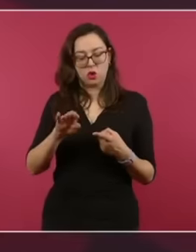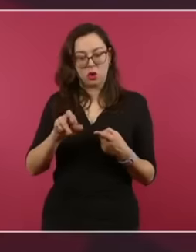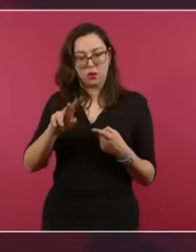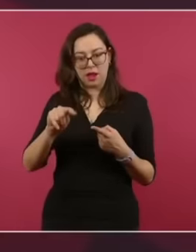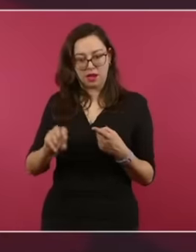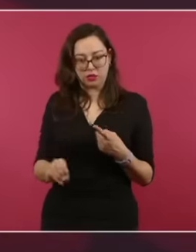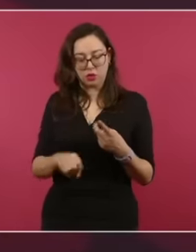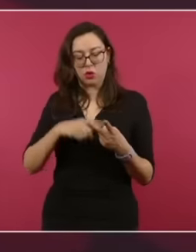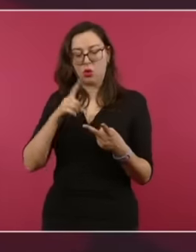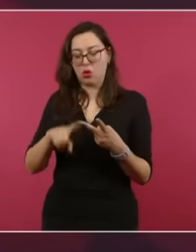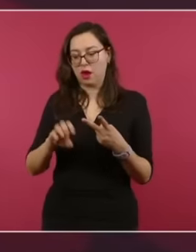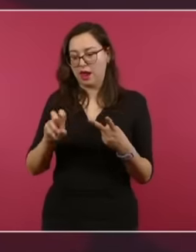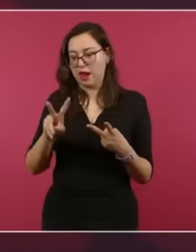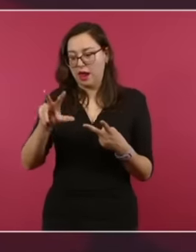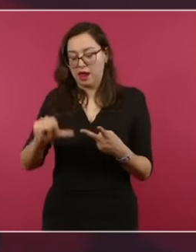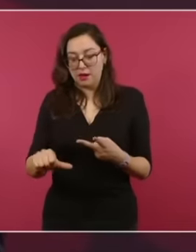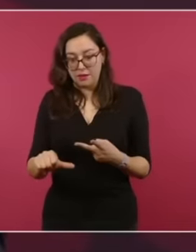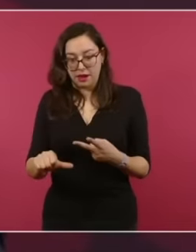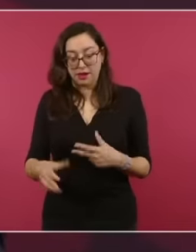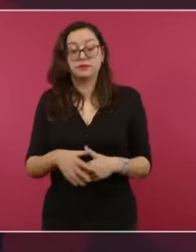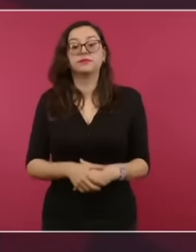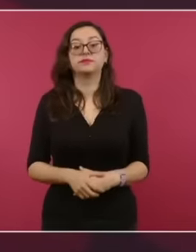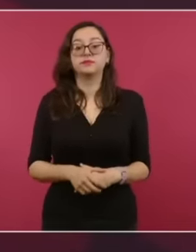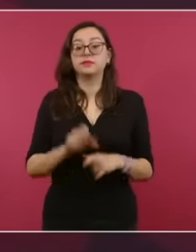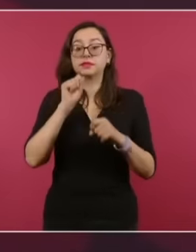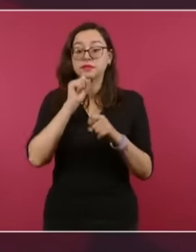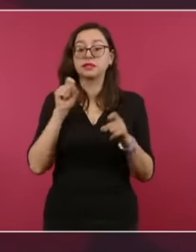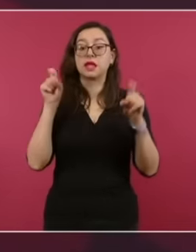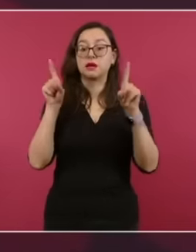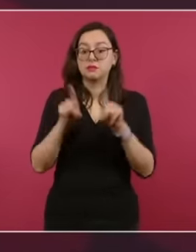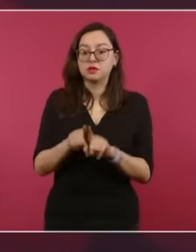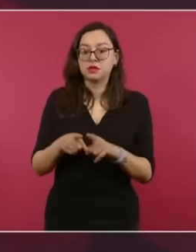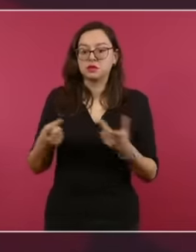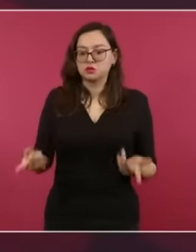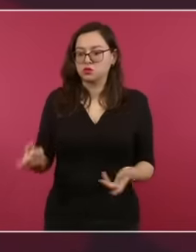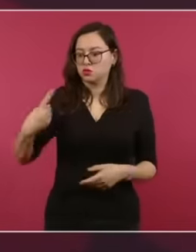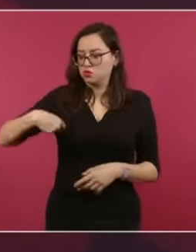diplomatic relations by intervening in our communications Ecuador violated the